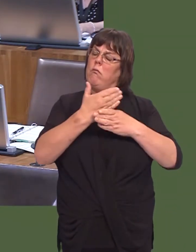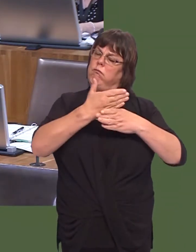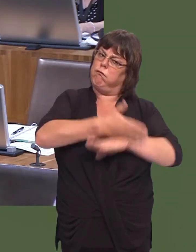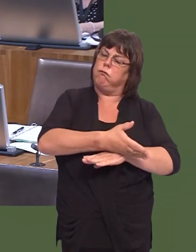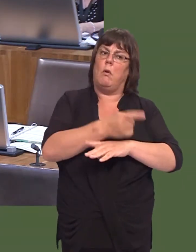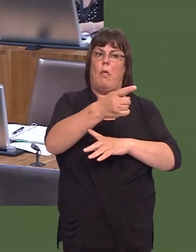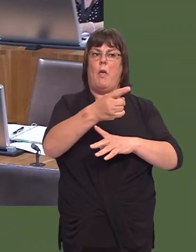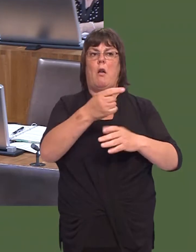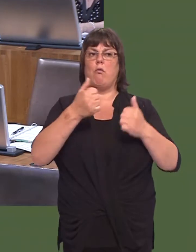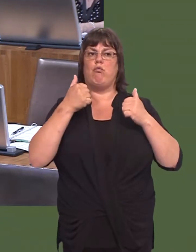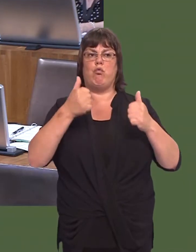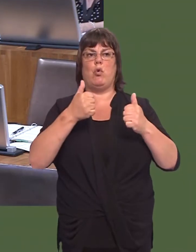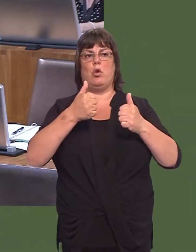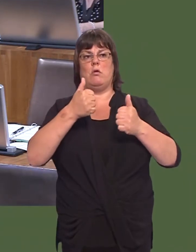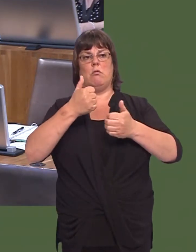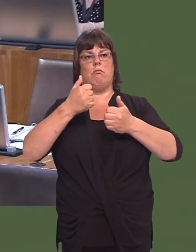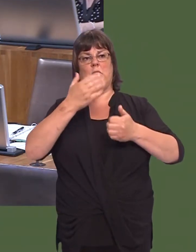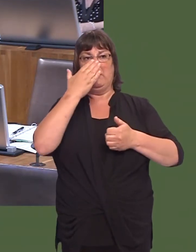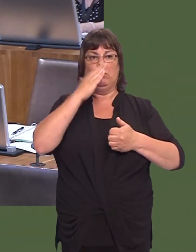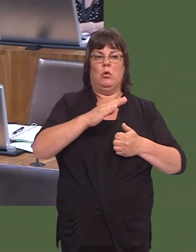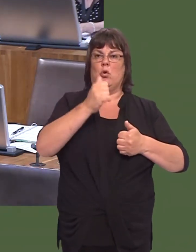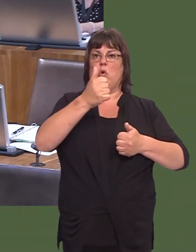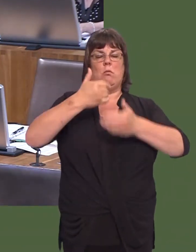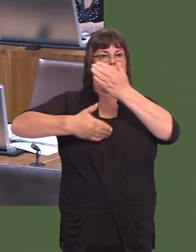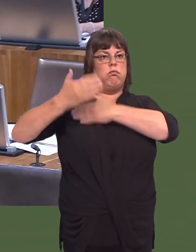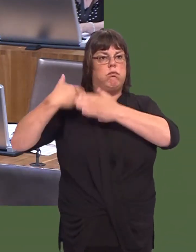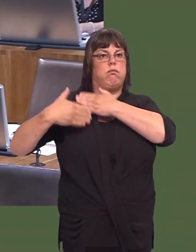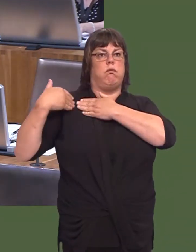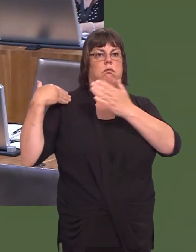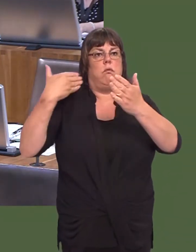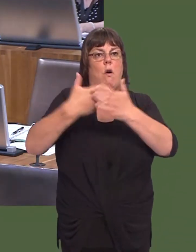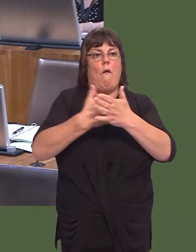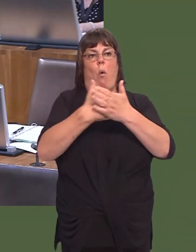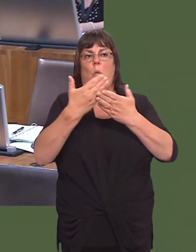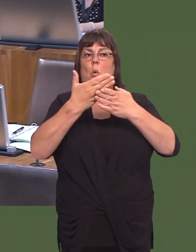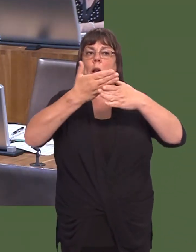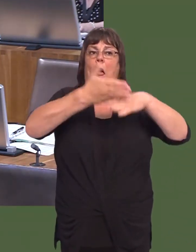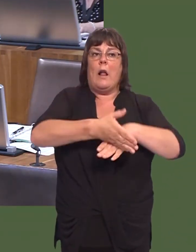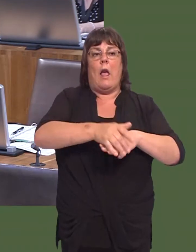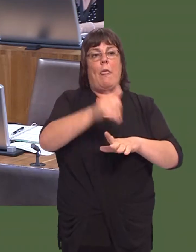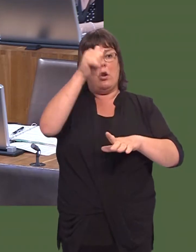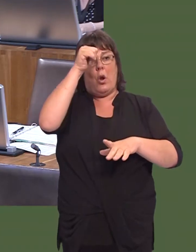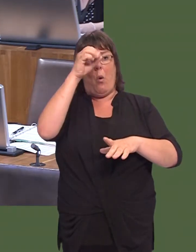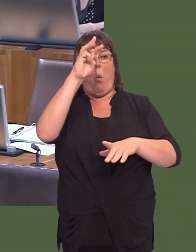They have a long and proud history and they know that when it comes to the support that they can expect, then Welsh Labour will deliver that support.